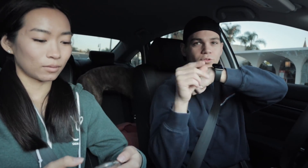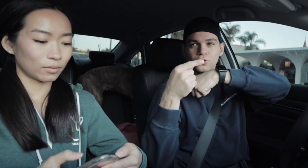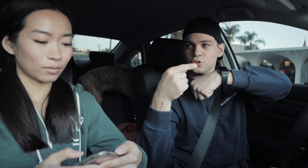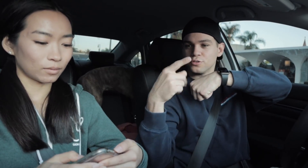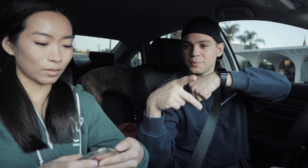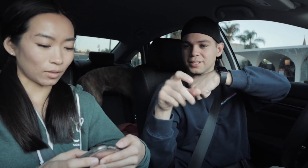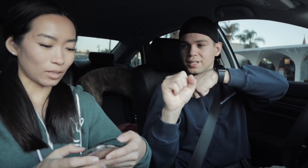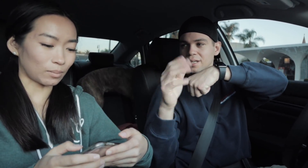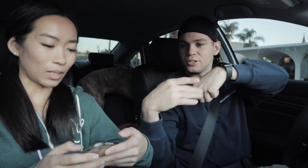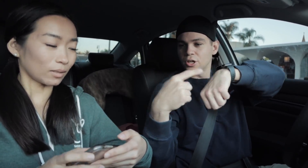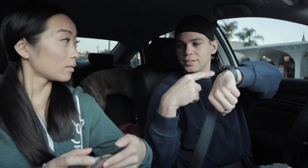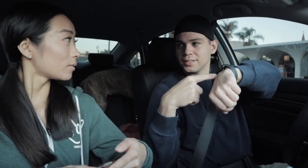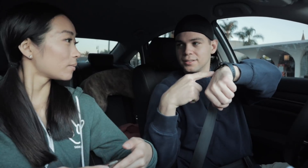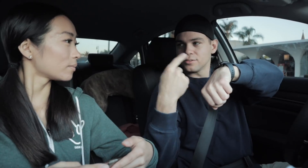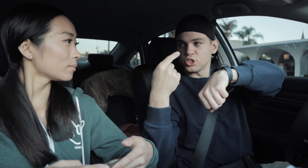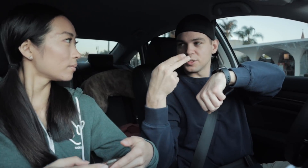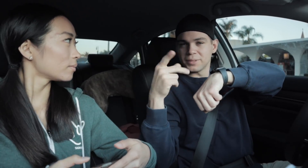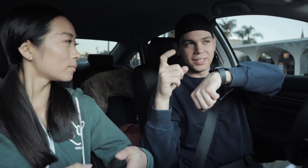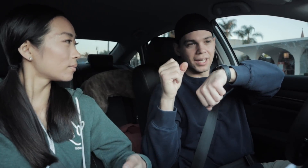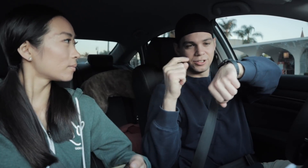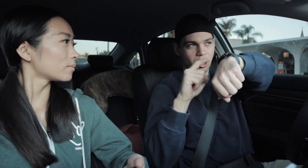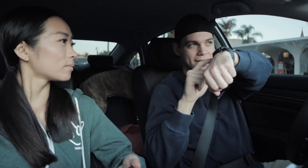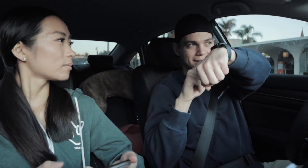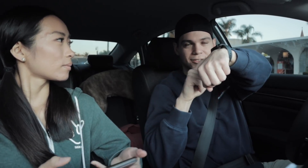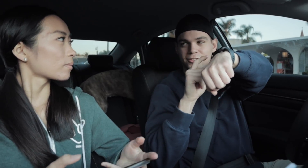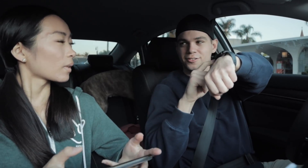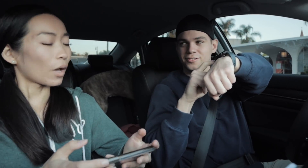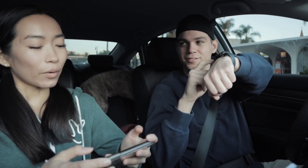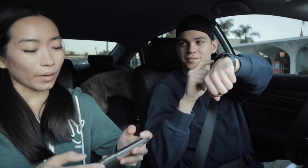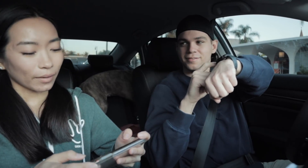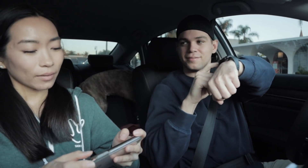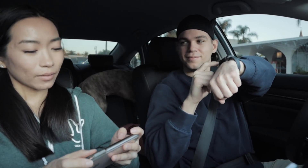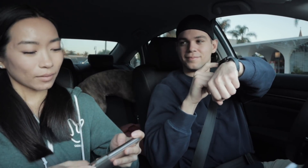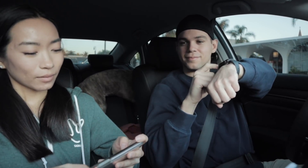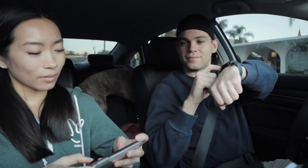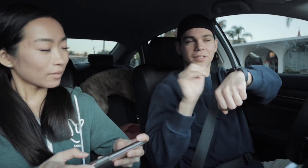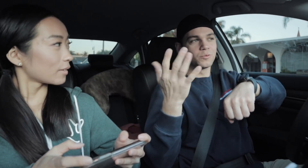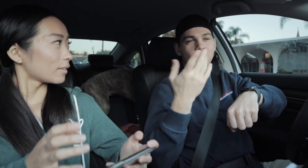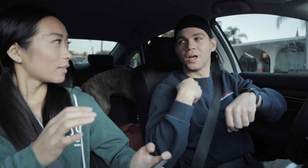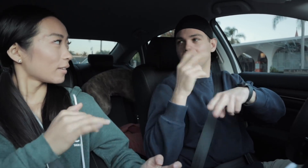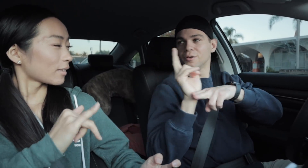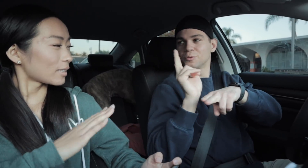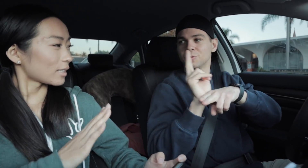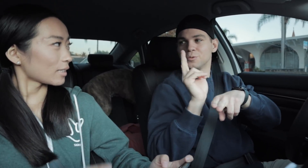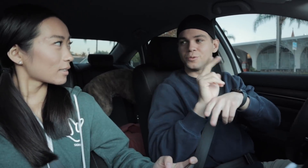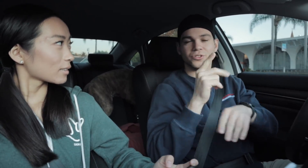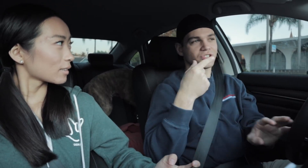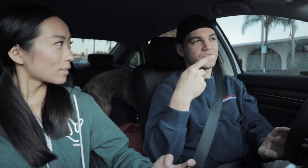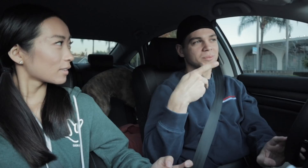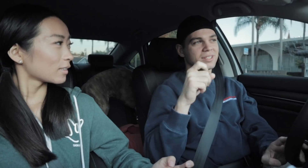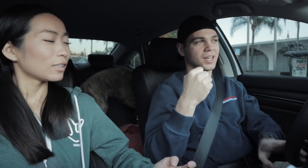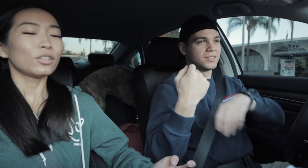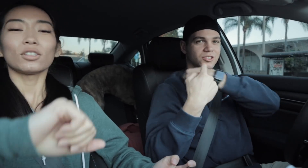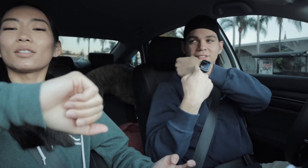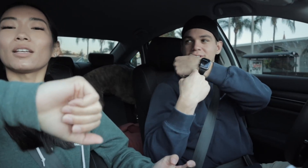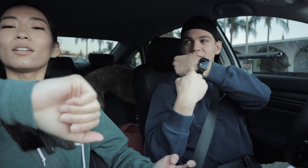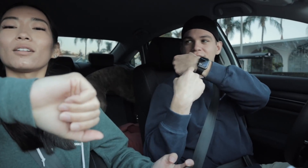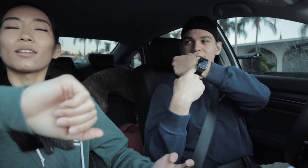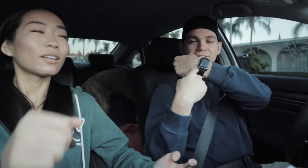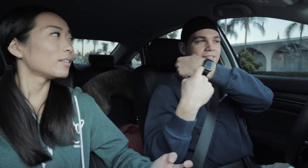R: No I use the GPS on my iWatch. E: Oh ok E: That's nice R: I usally use the gps on my watch